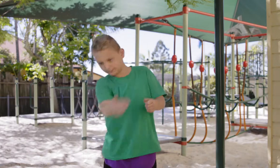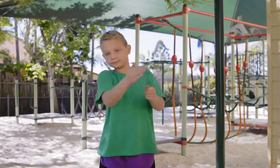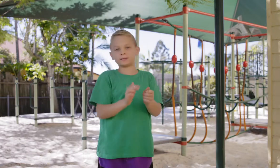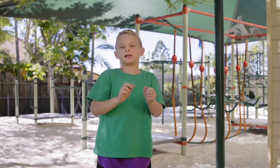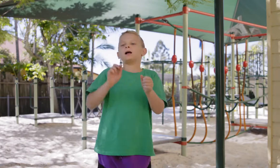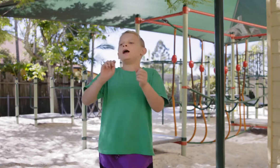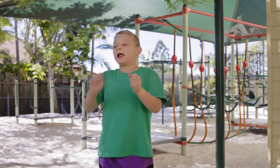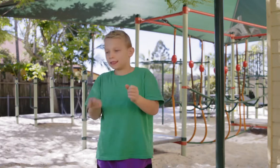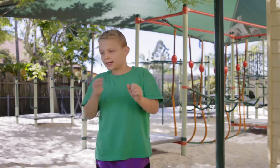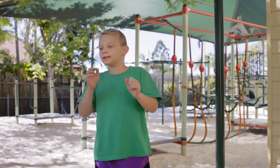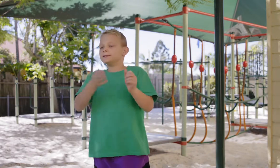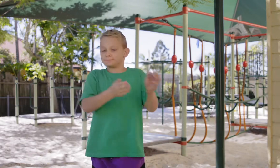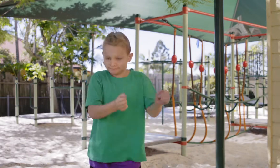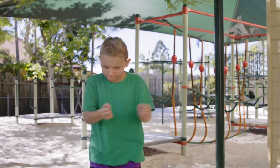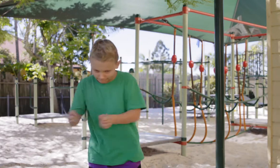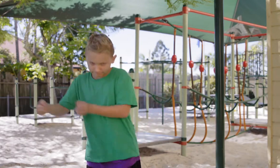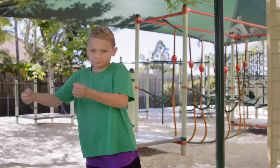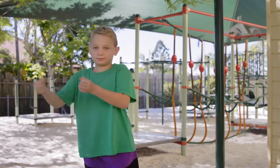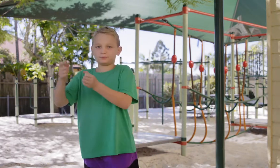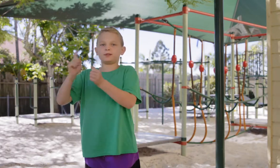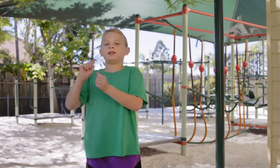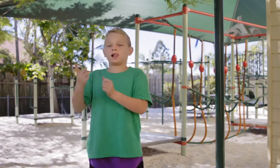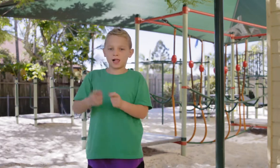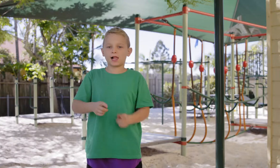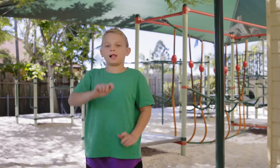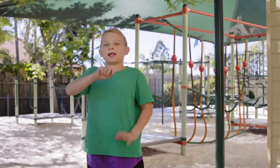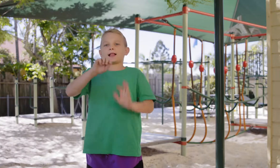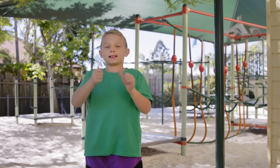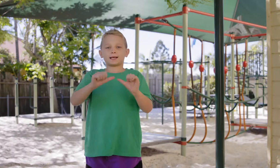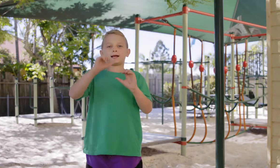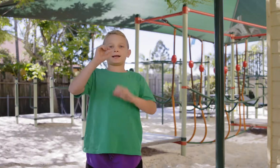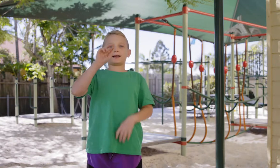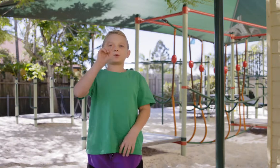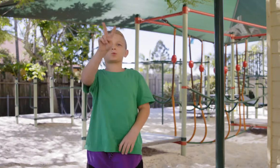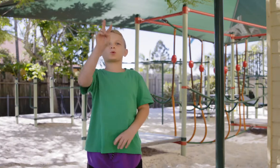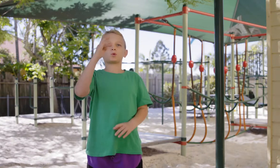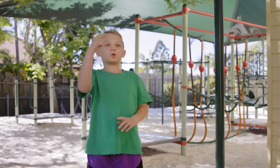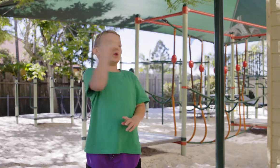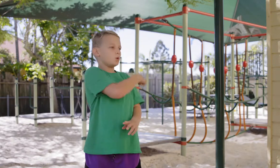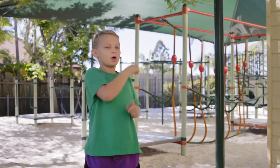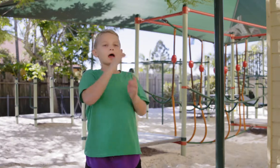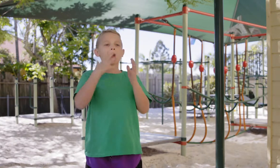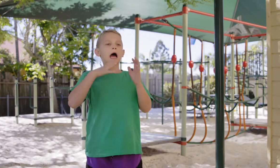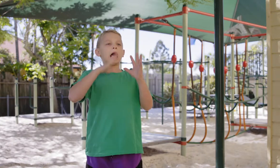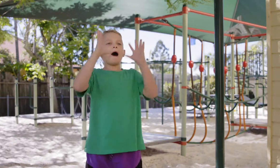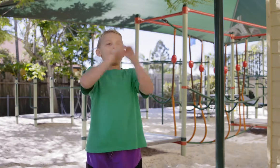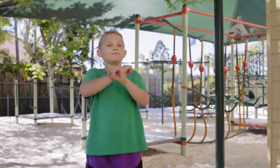that all the other cars have gone past before you change lanes. Also, at night, you can use the rear vision mirror